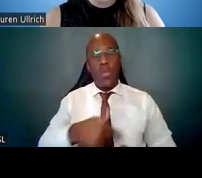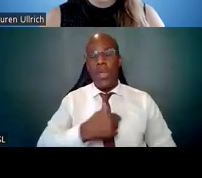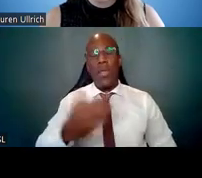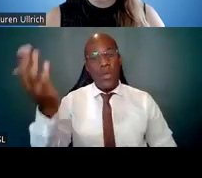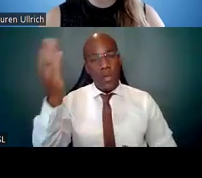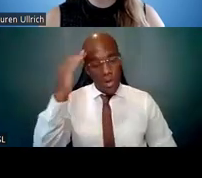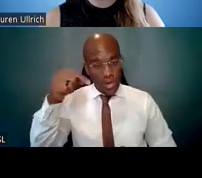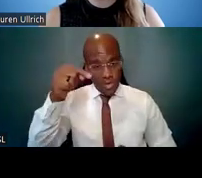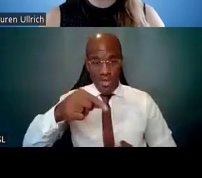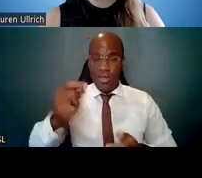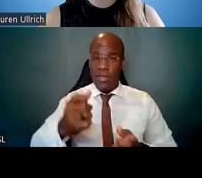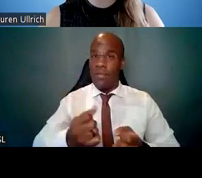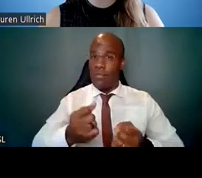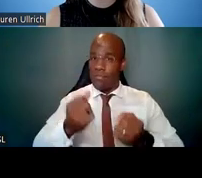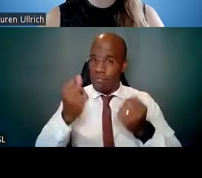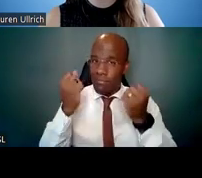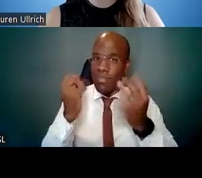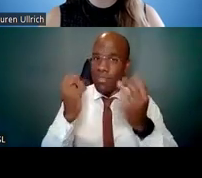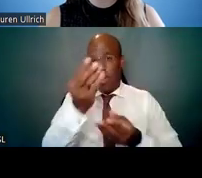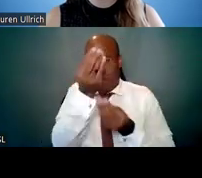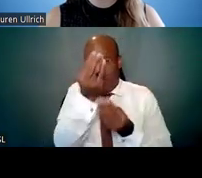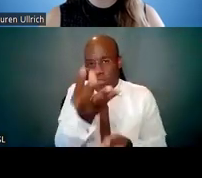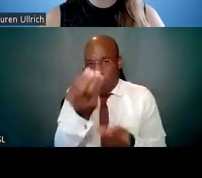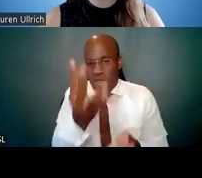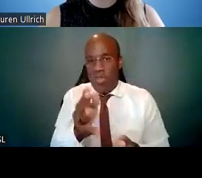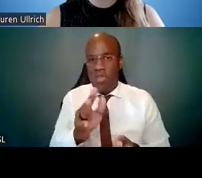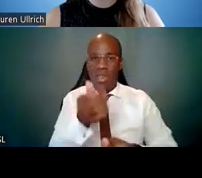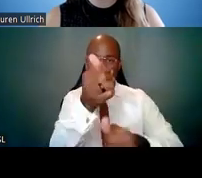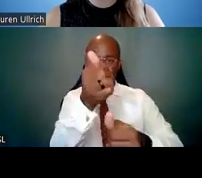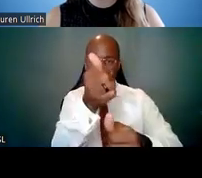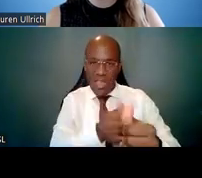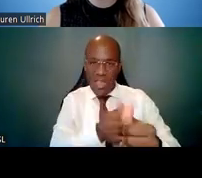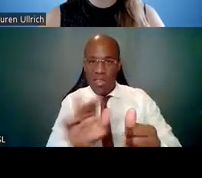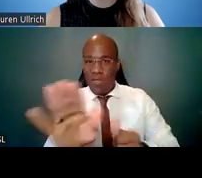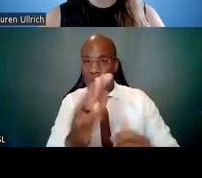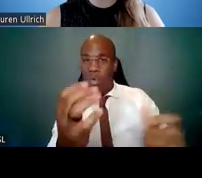and we may not get to each question during this brief timeframe.